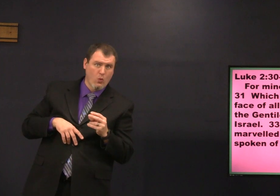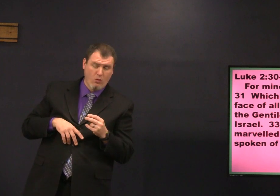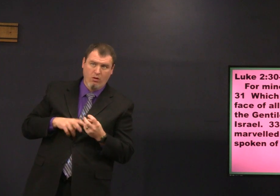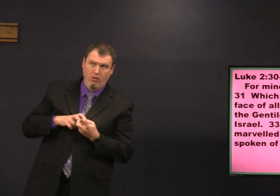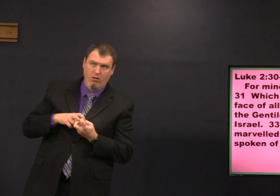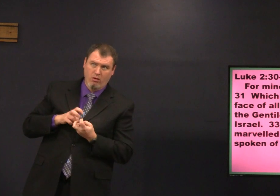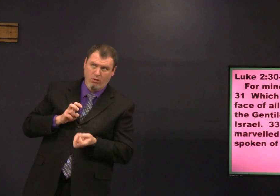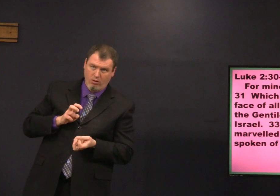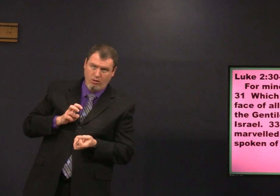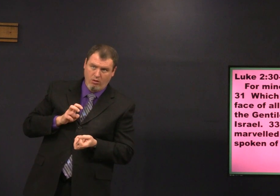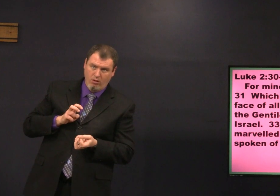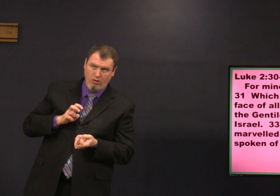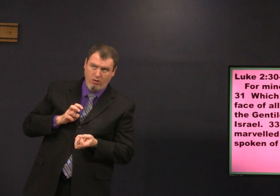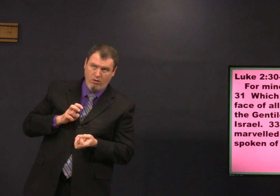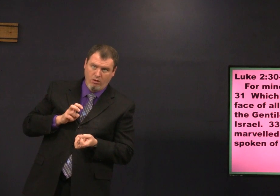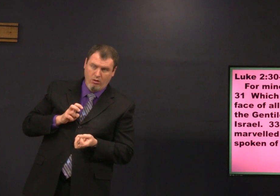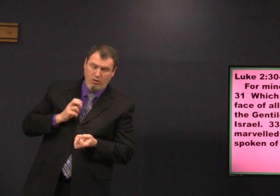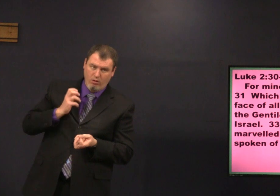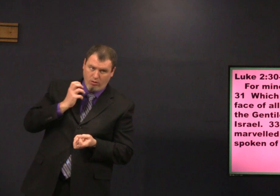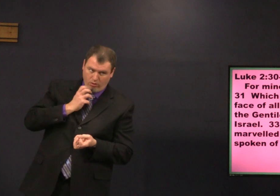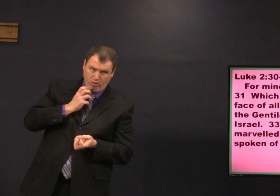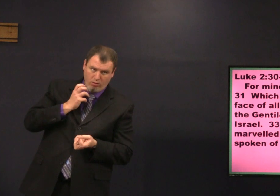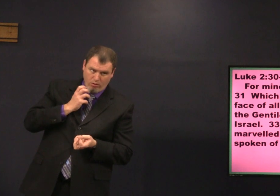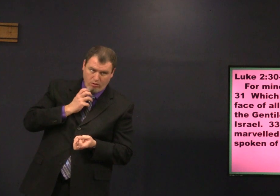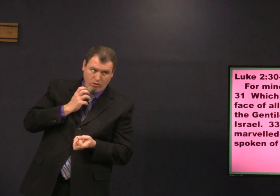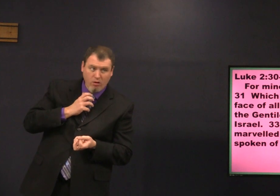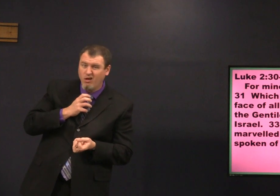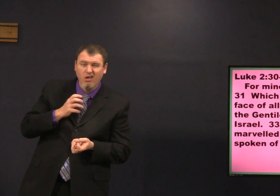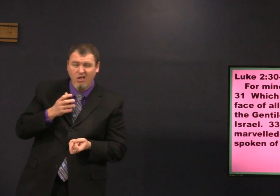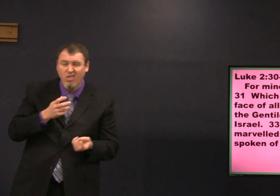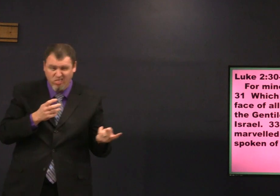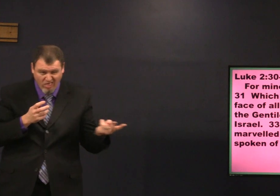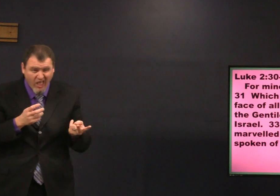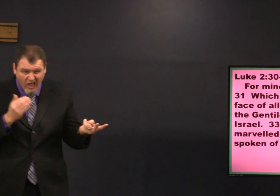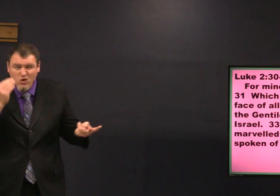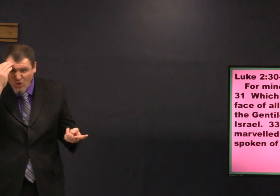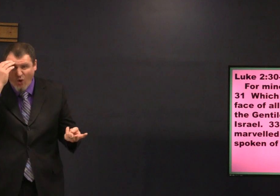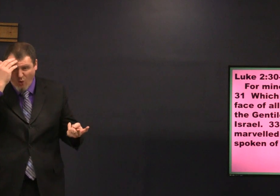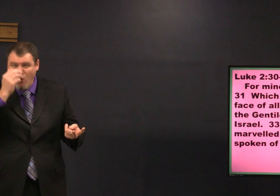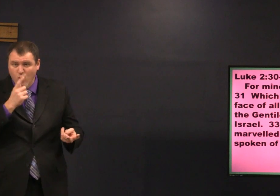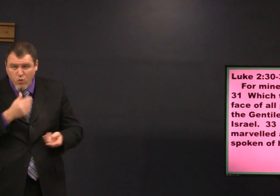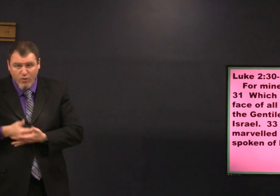Mary and Joseph stood in awe of what Simeon said about their baby Jesus